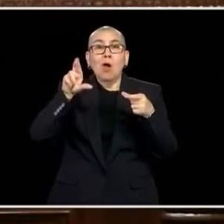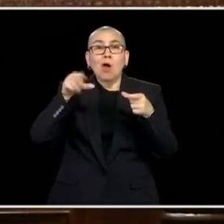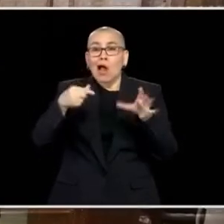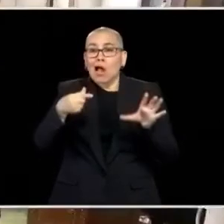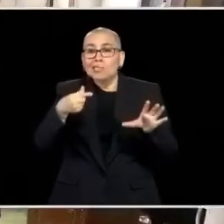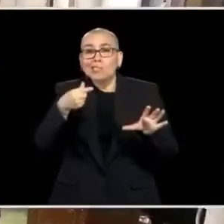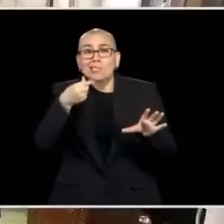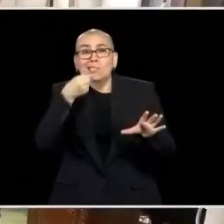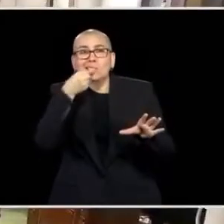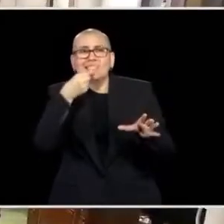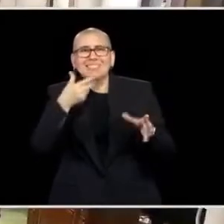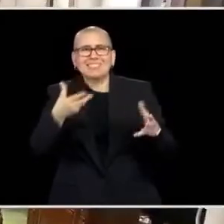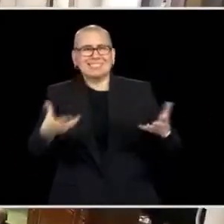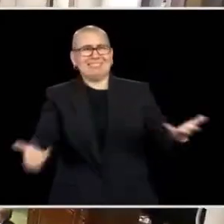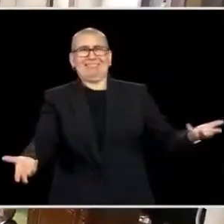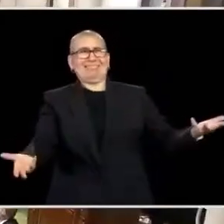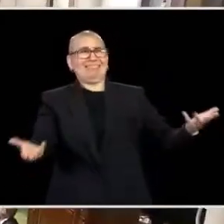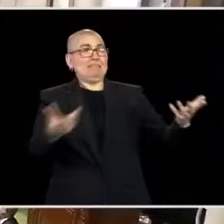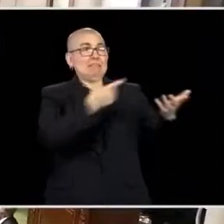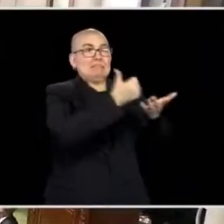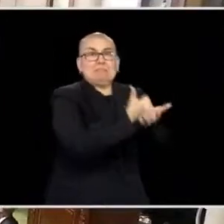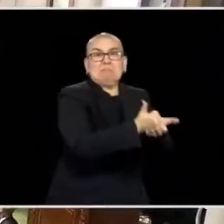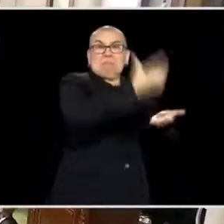MEALS TO OUR CHILDREN. WE CAN DO THAT.